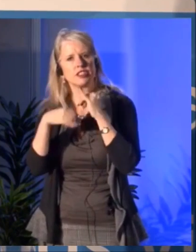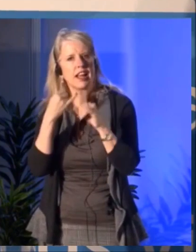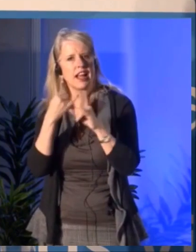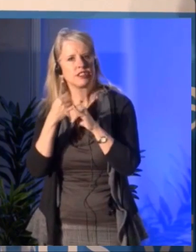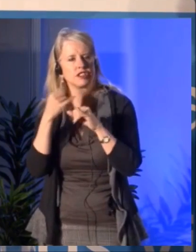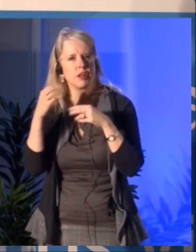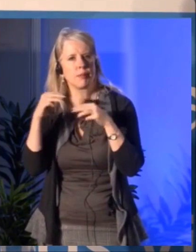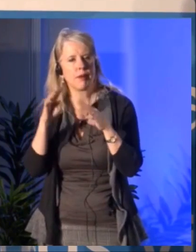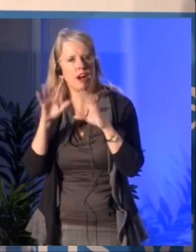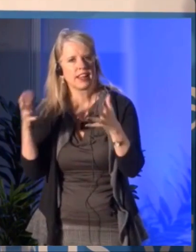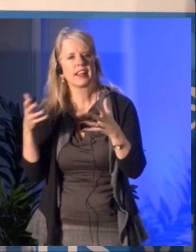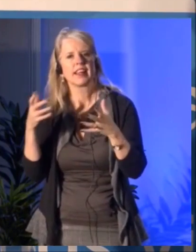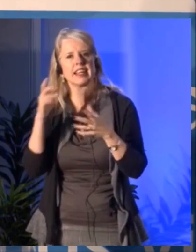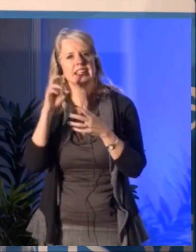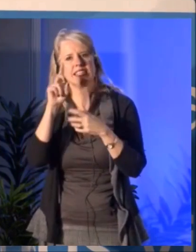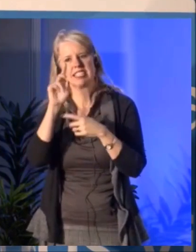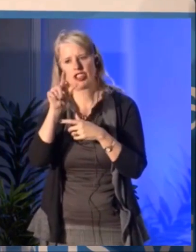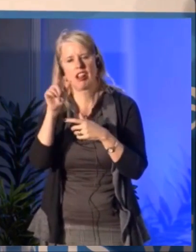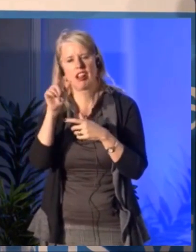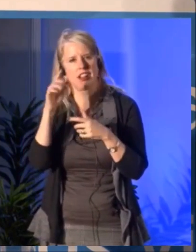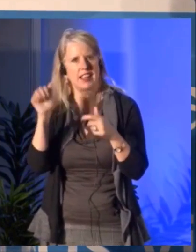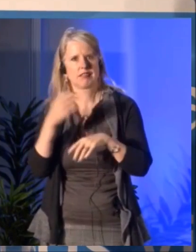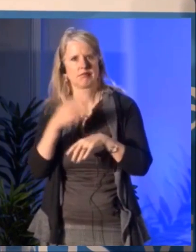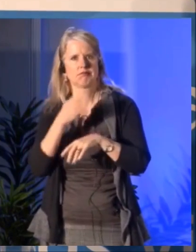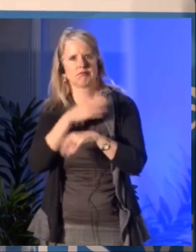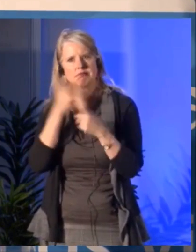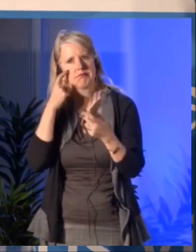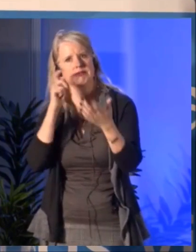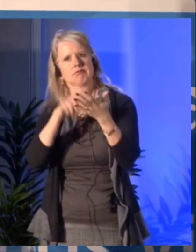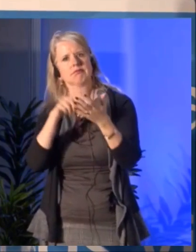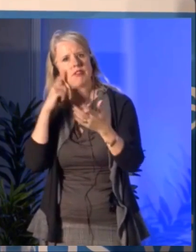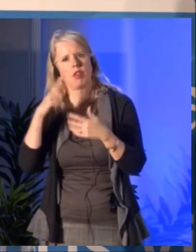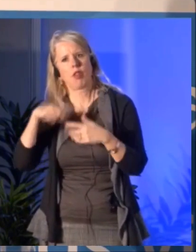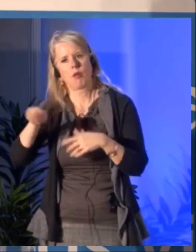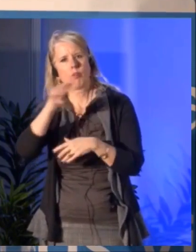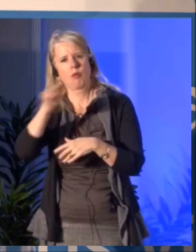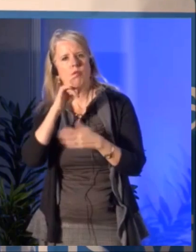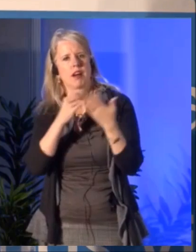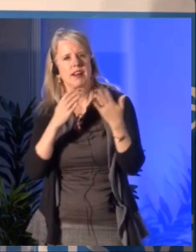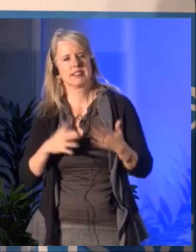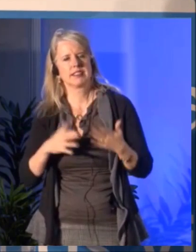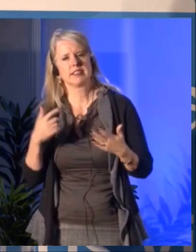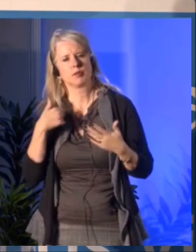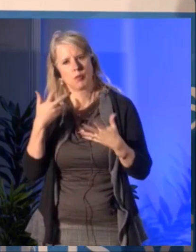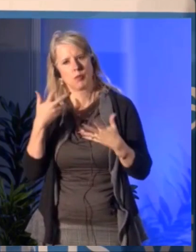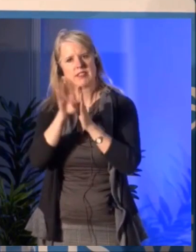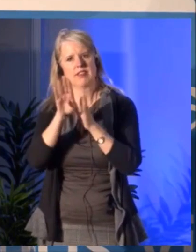to help organizations that are still using 70's,